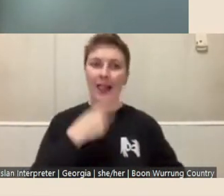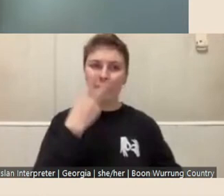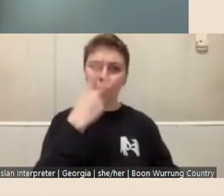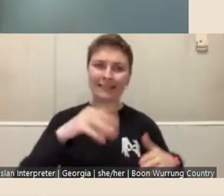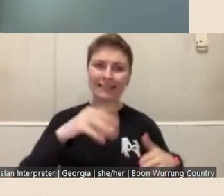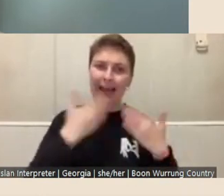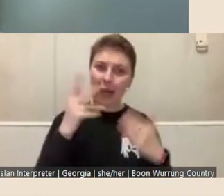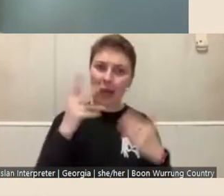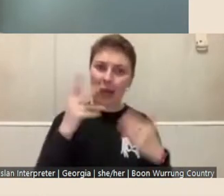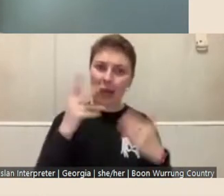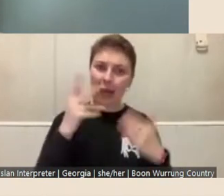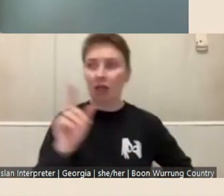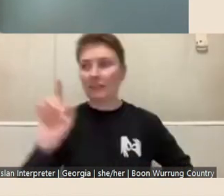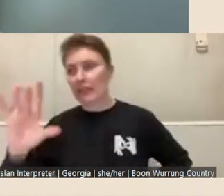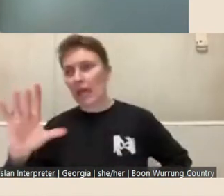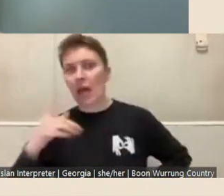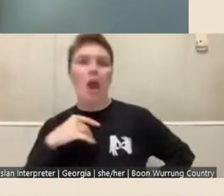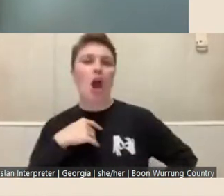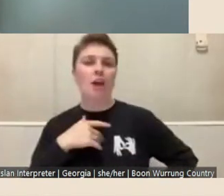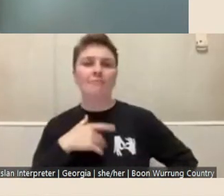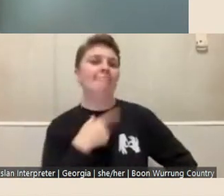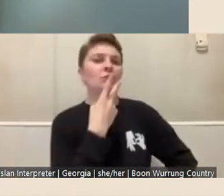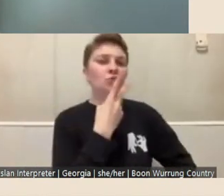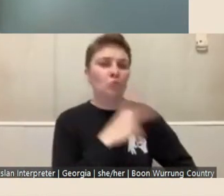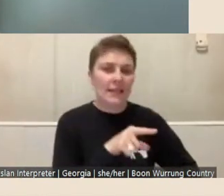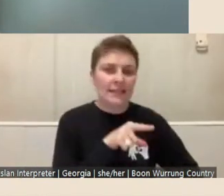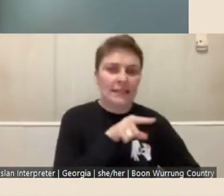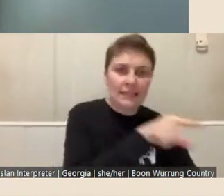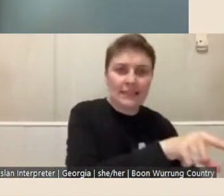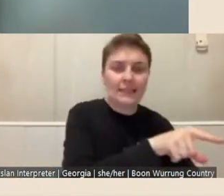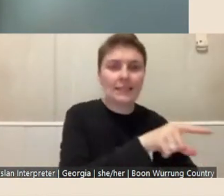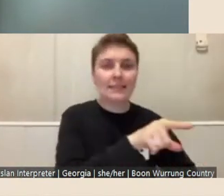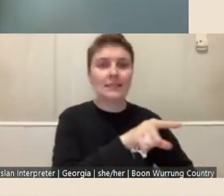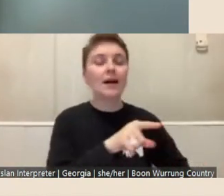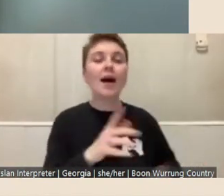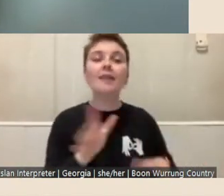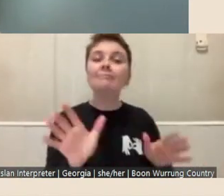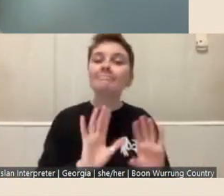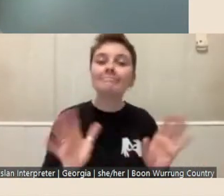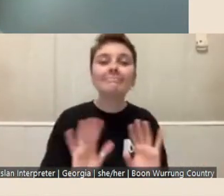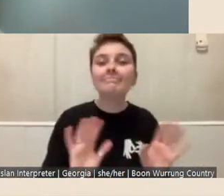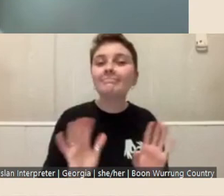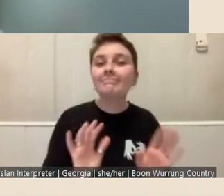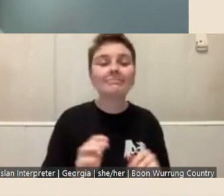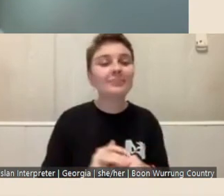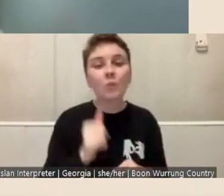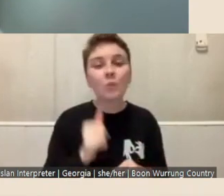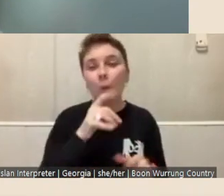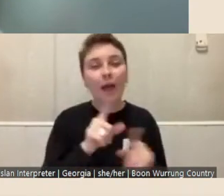so we'll give it to the person who's gonna do 20'. It will be around the strength of your submission